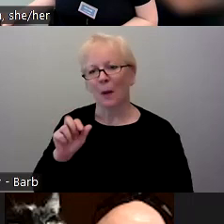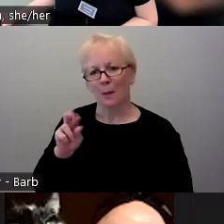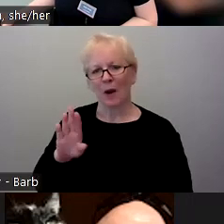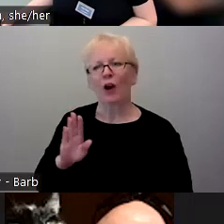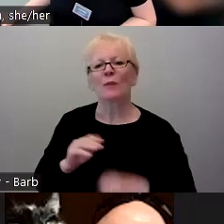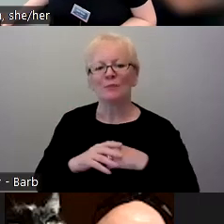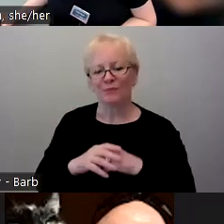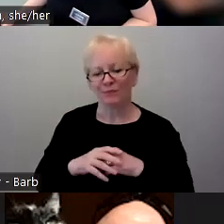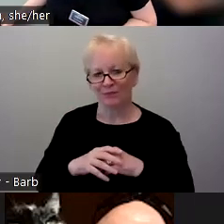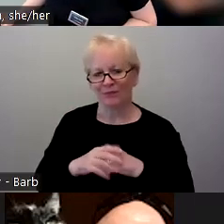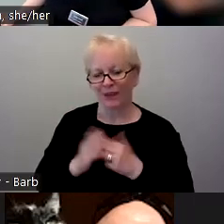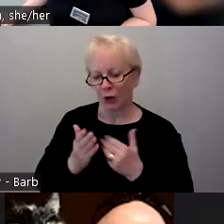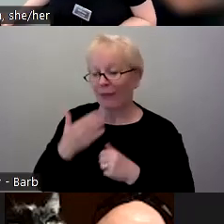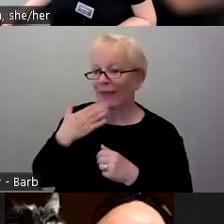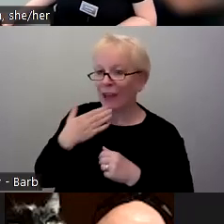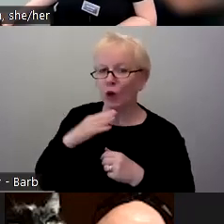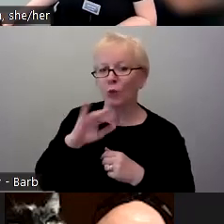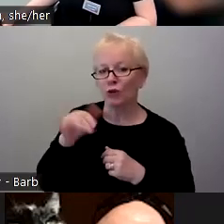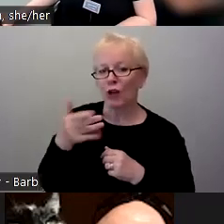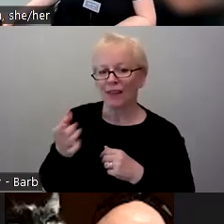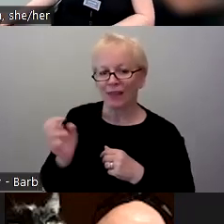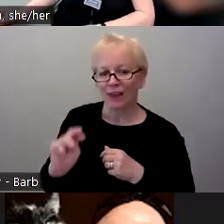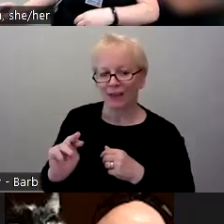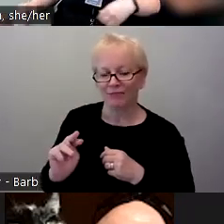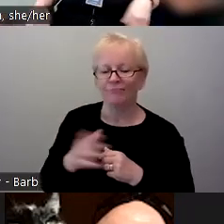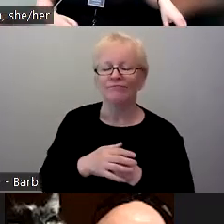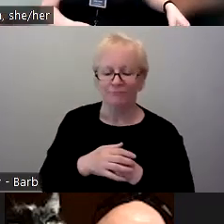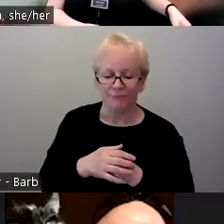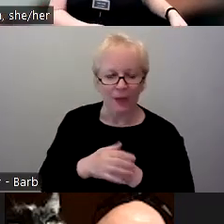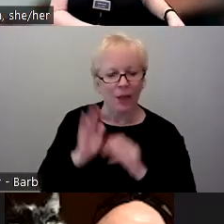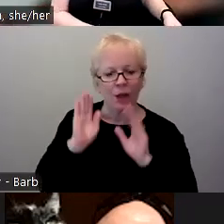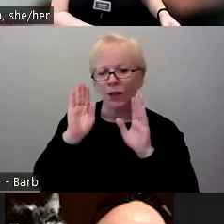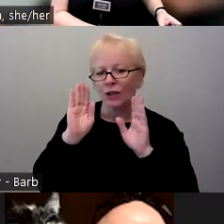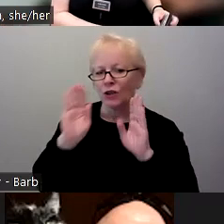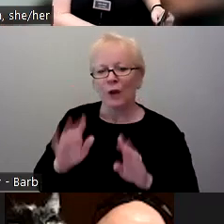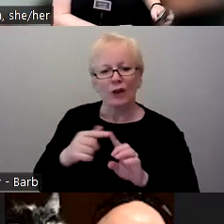Yeah, it's great to have someone to fill in with that energy sometimes when you just don't